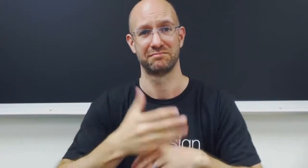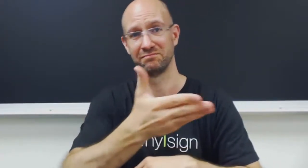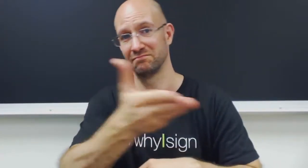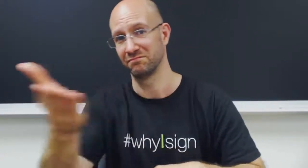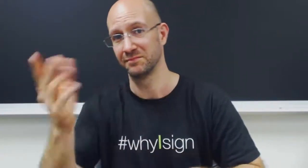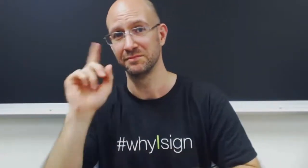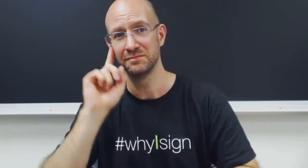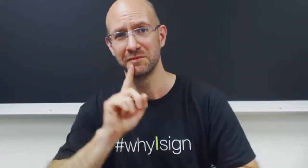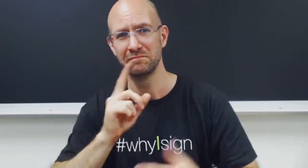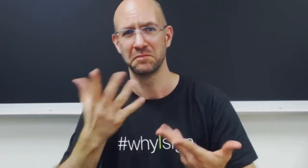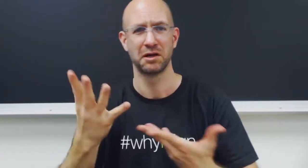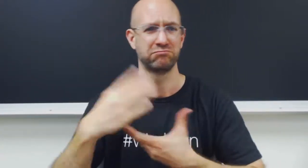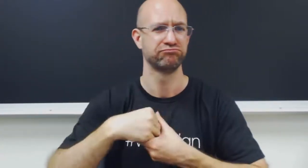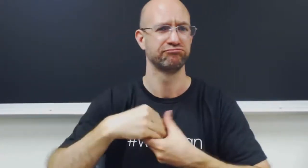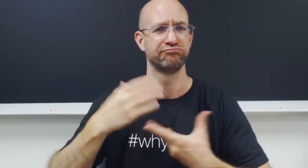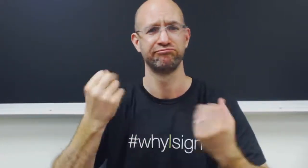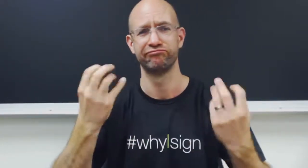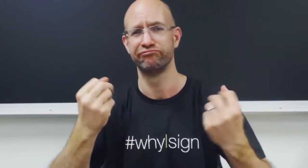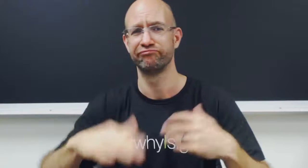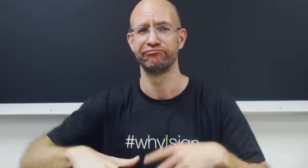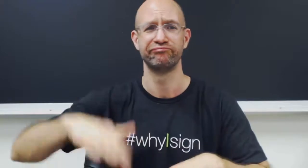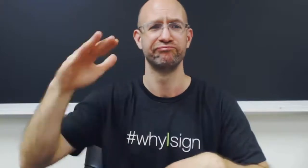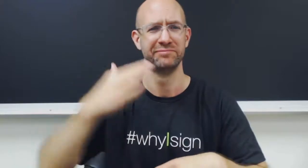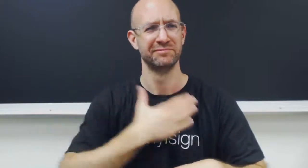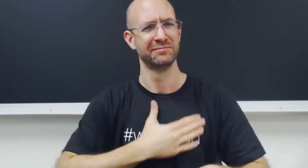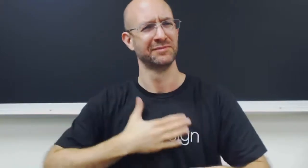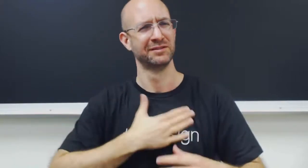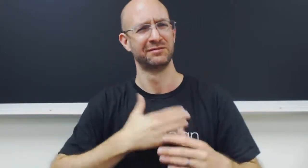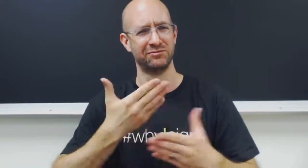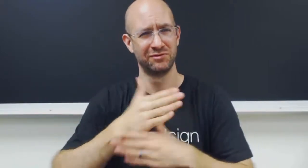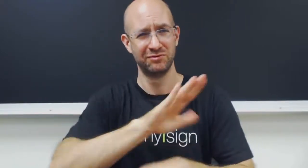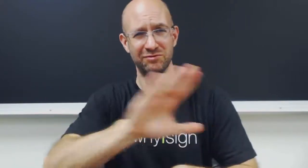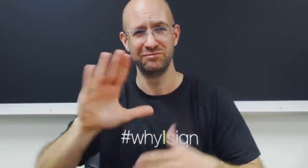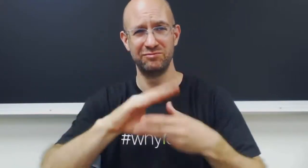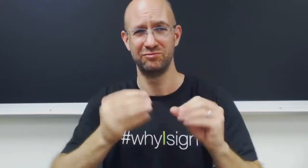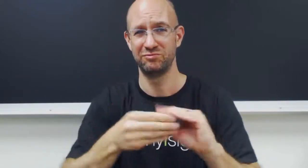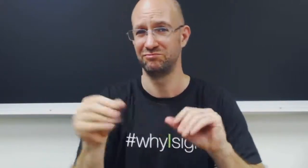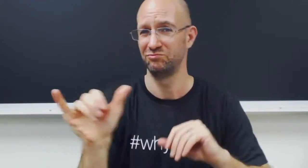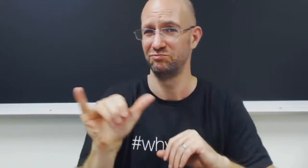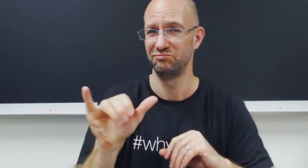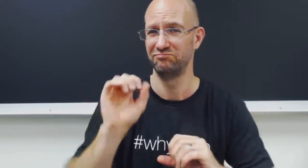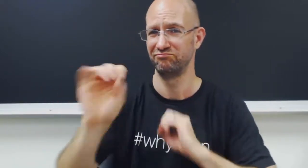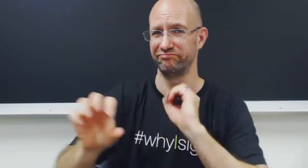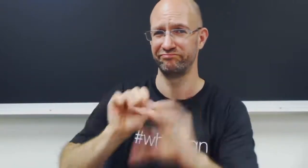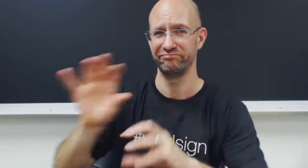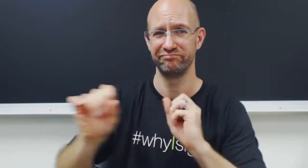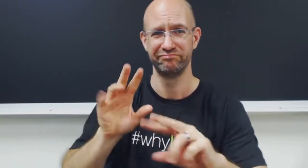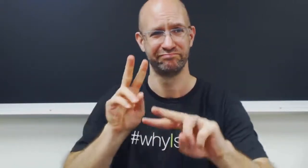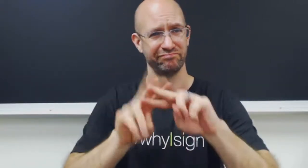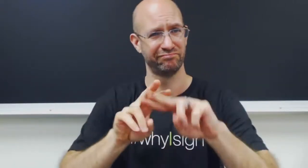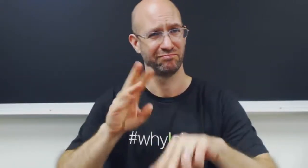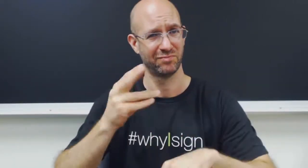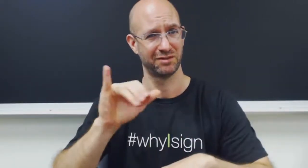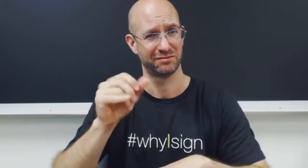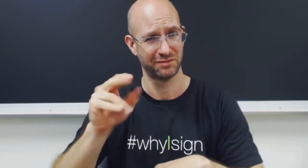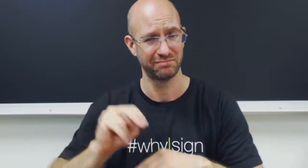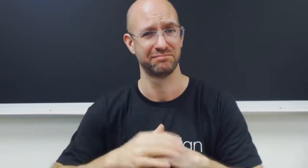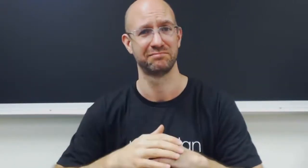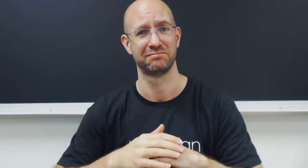For those who are Deaf who are native ASL users or used ASL while growing up please share your stories too and send it to #whyIsign.